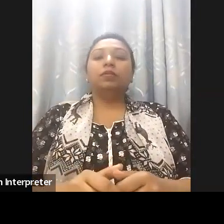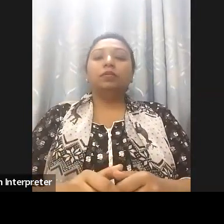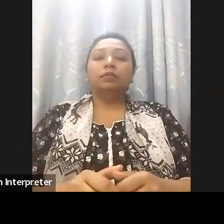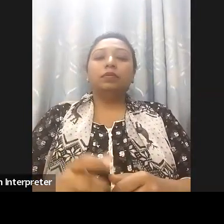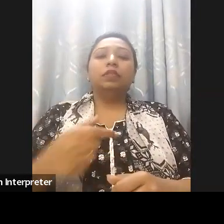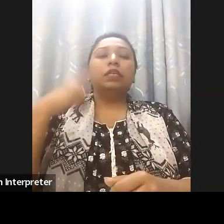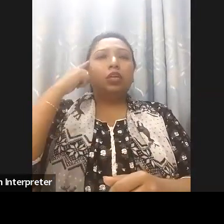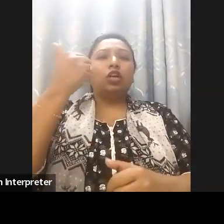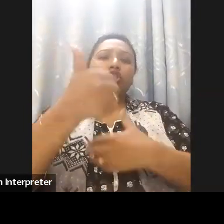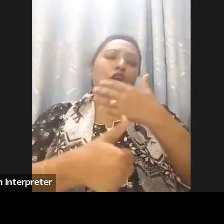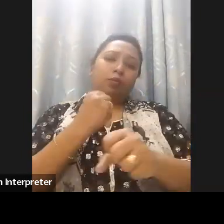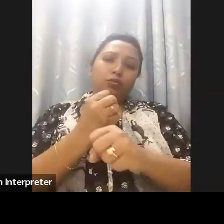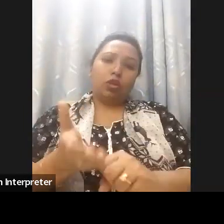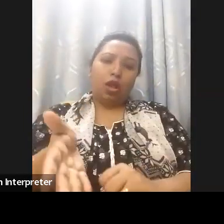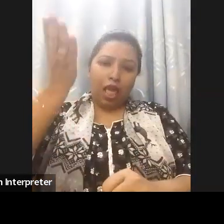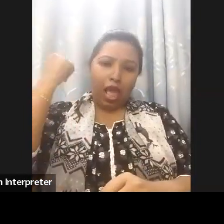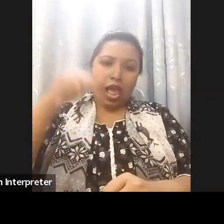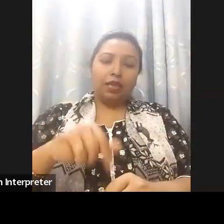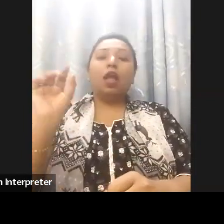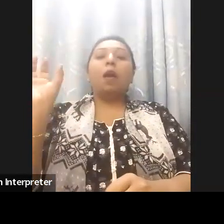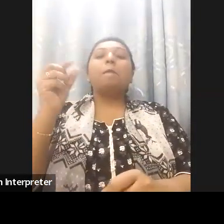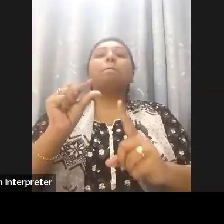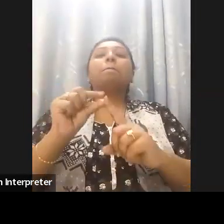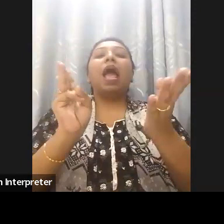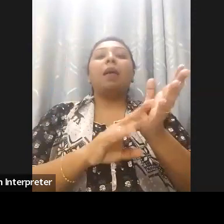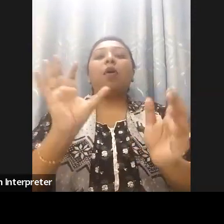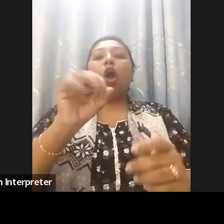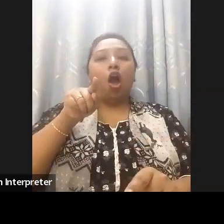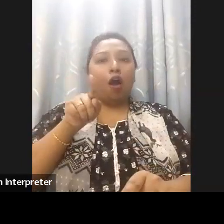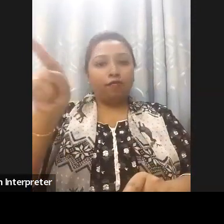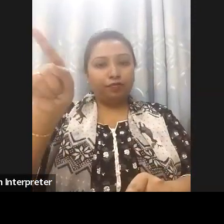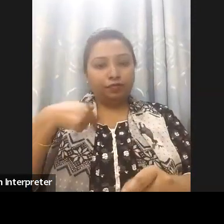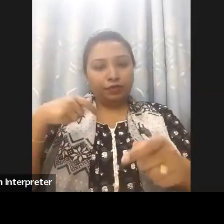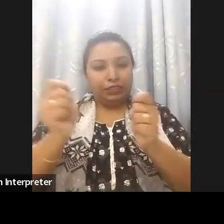and now housed in the ICT Division and cabinet division that spans the entire government of